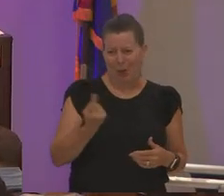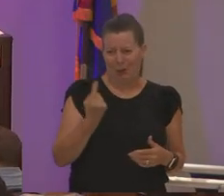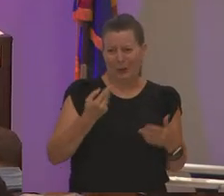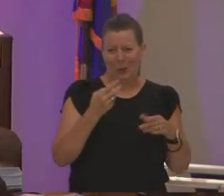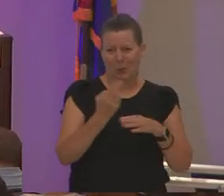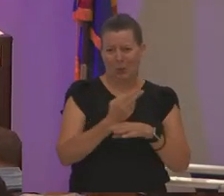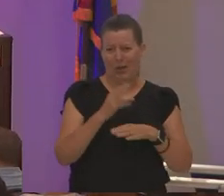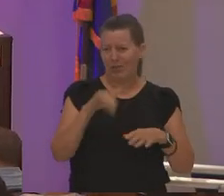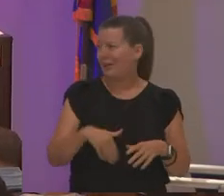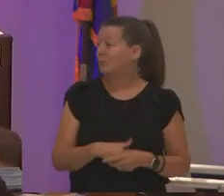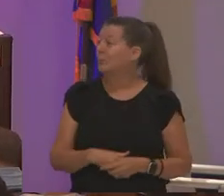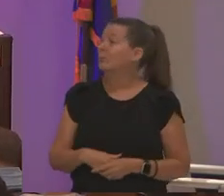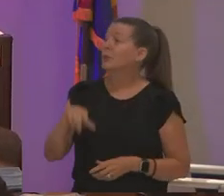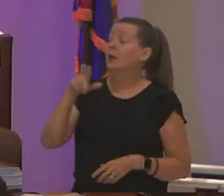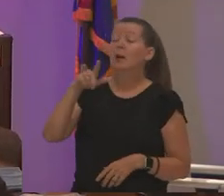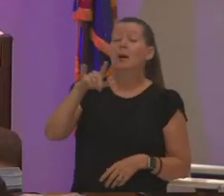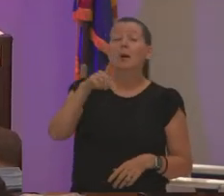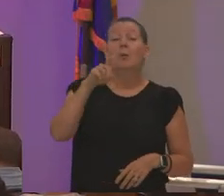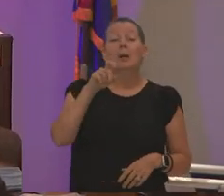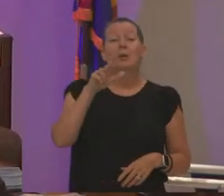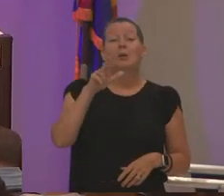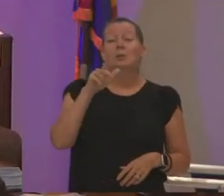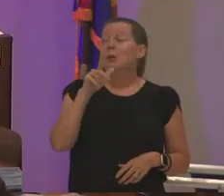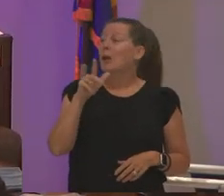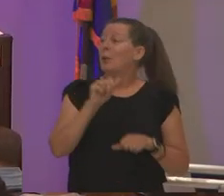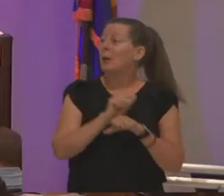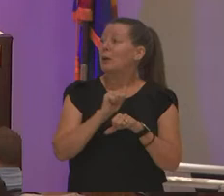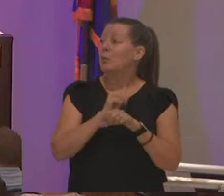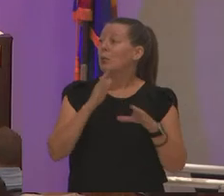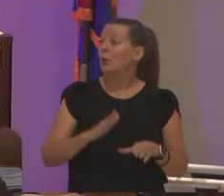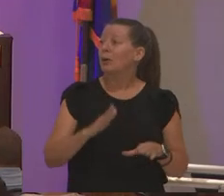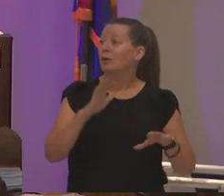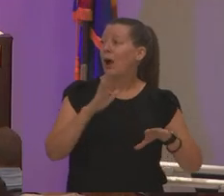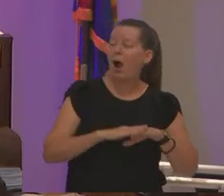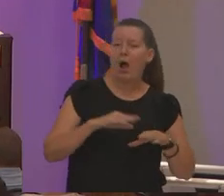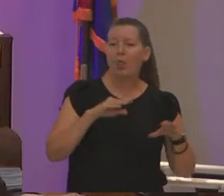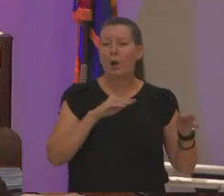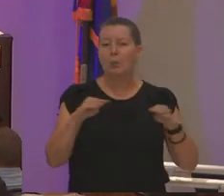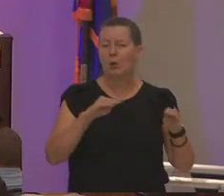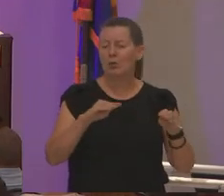so we have 123 thunderbird employees on the move and what this means is uh is